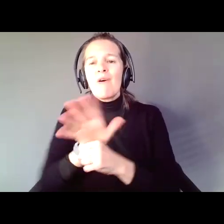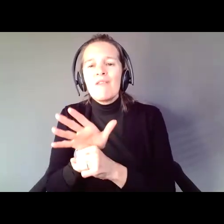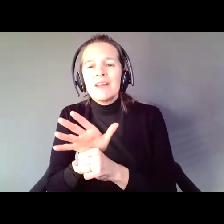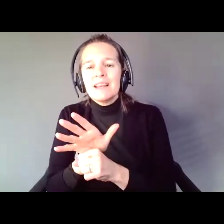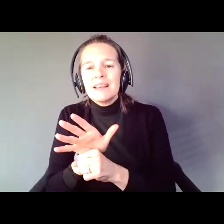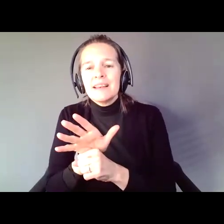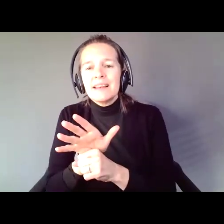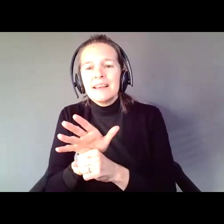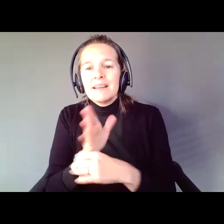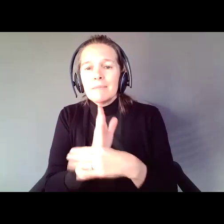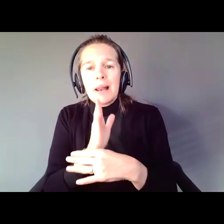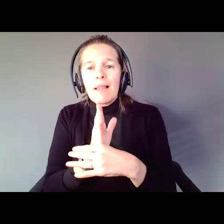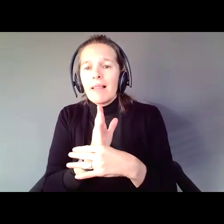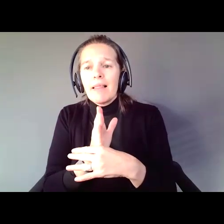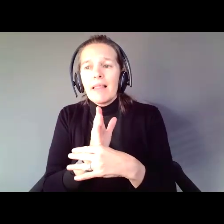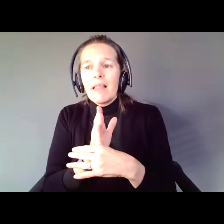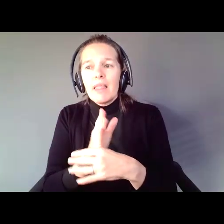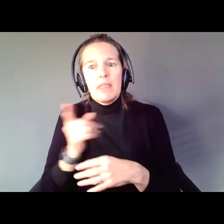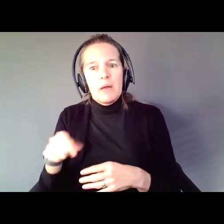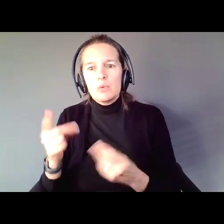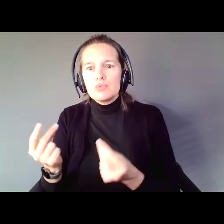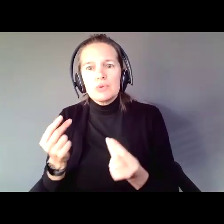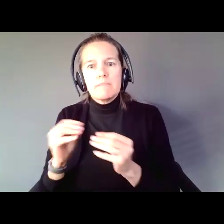they were saying they were doing more things, working more ways, and being